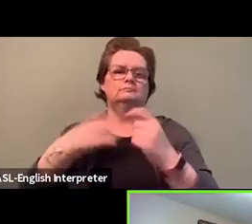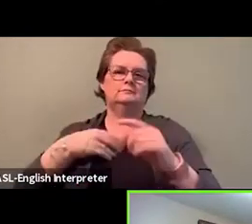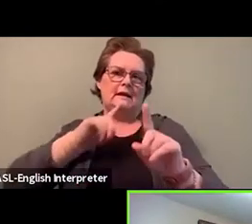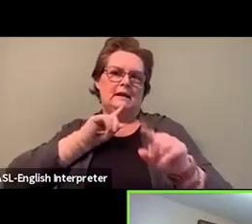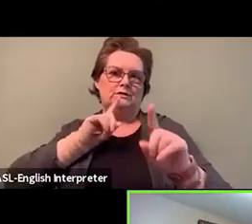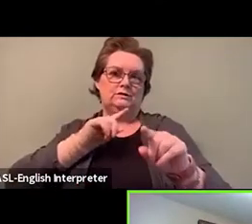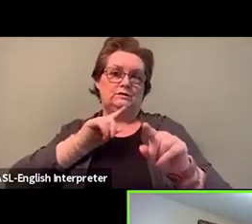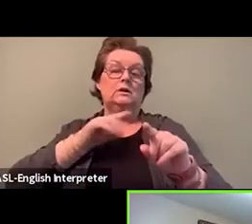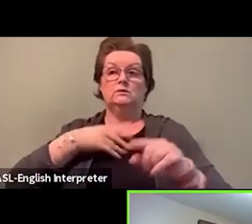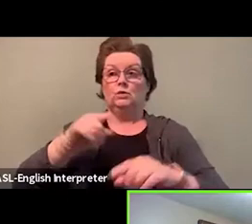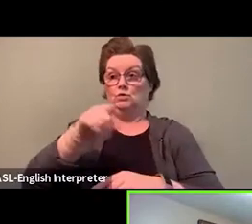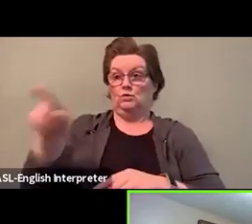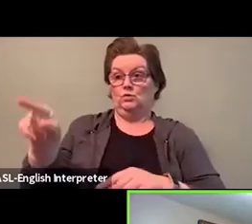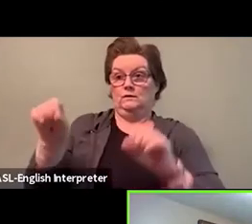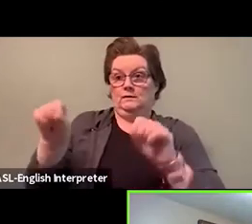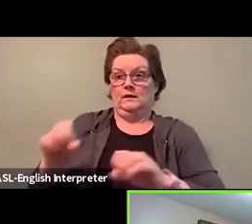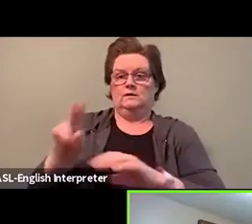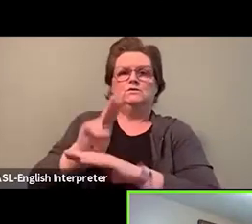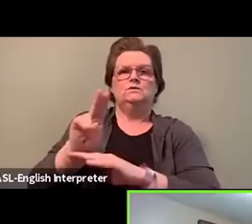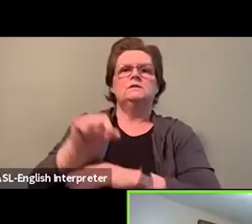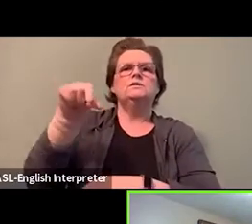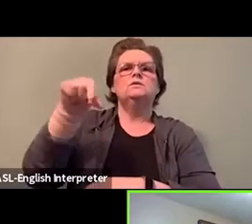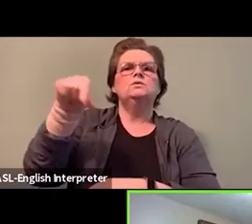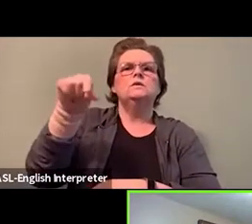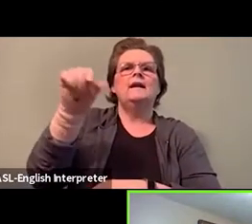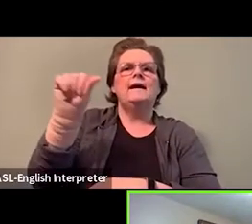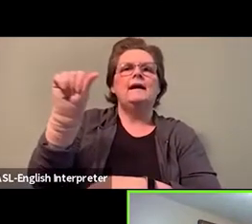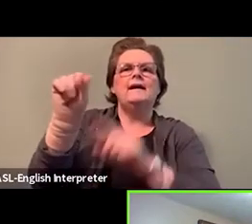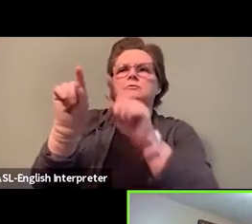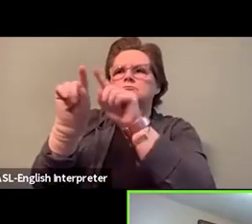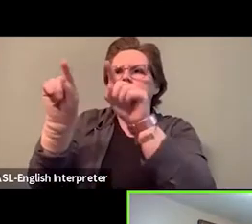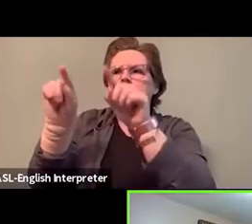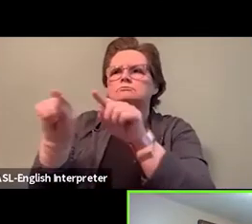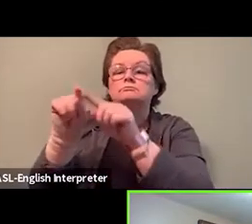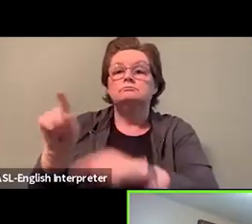for our panelists in the Q&A section on the Zoom,